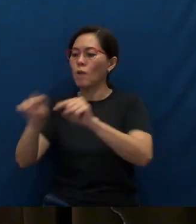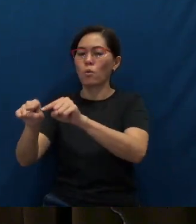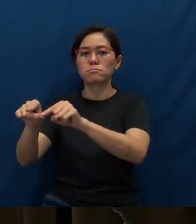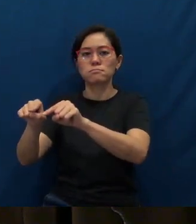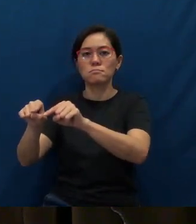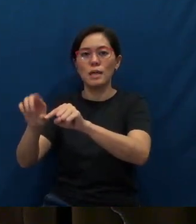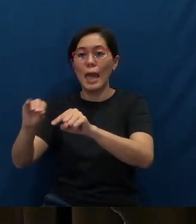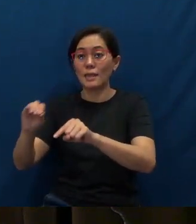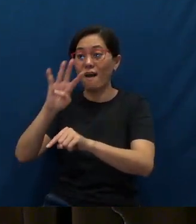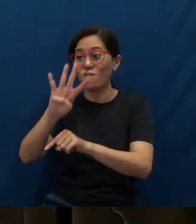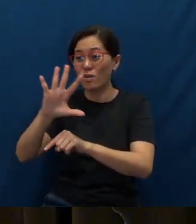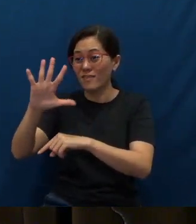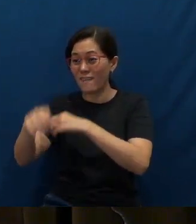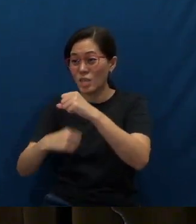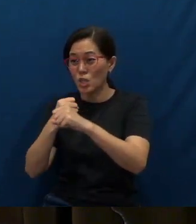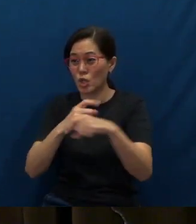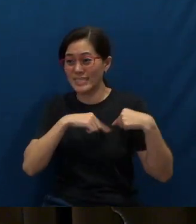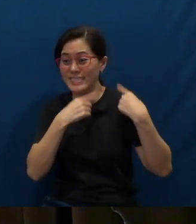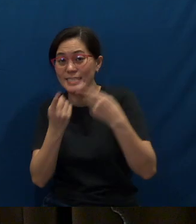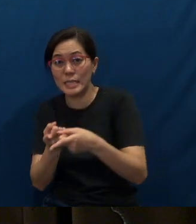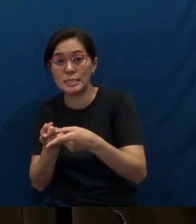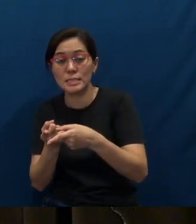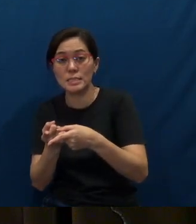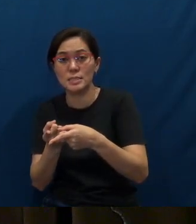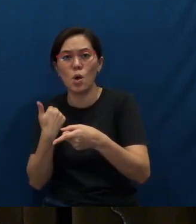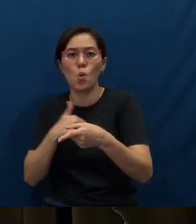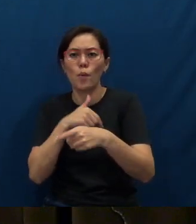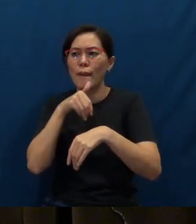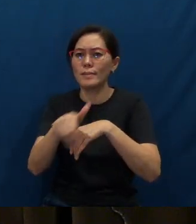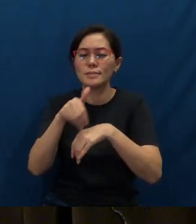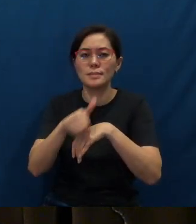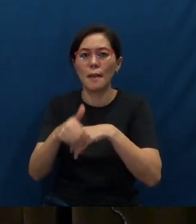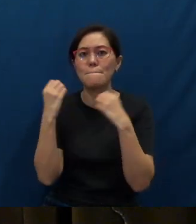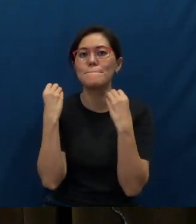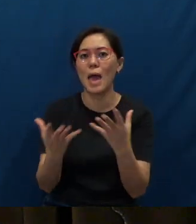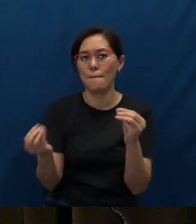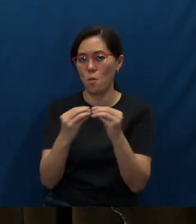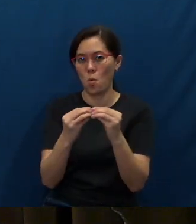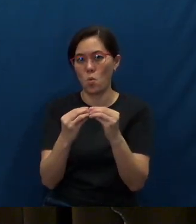And in the 45 years since, we have sent many more.